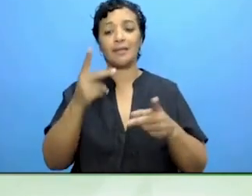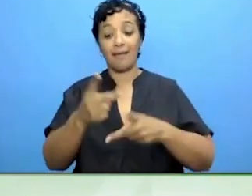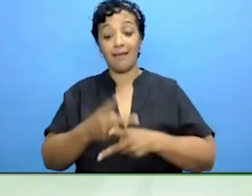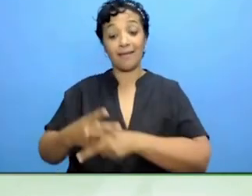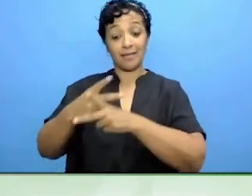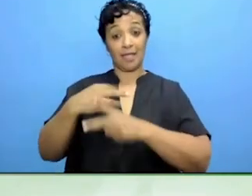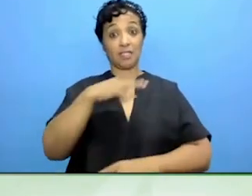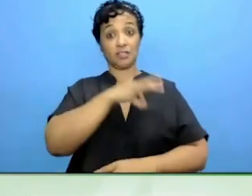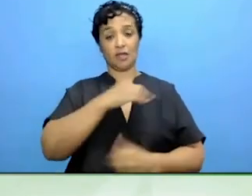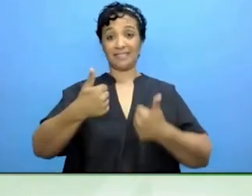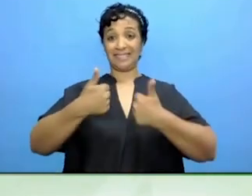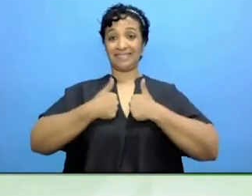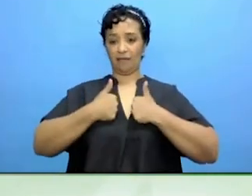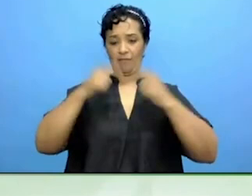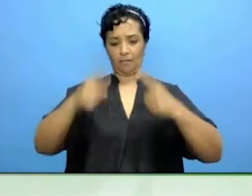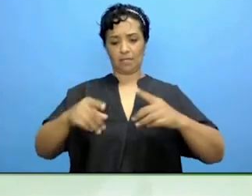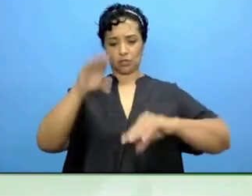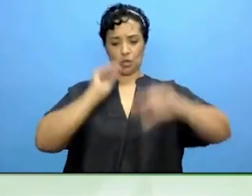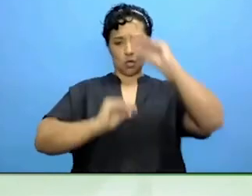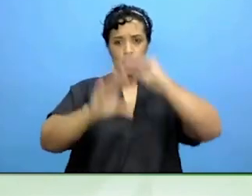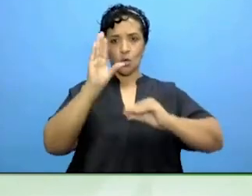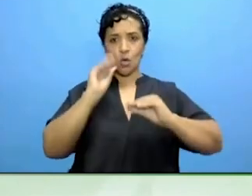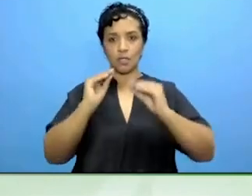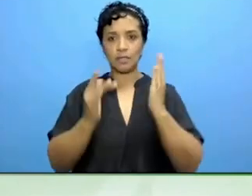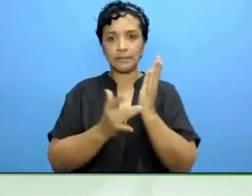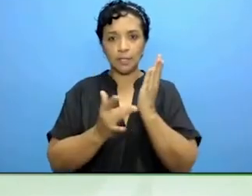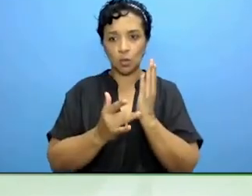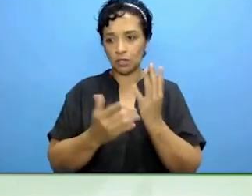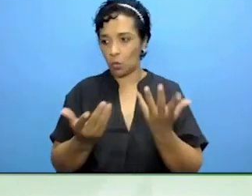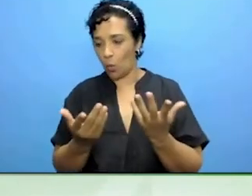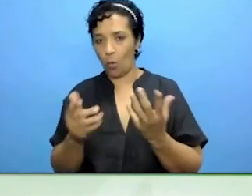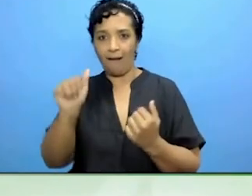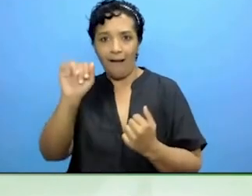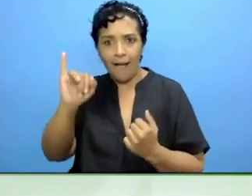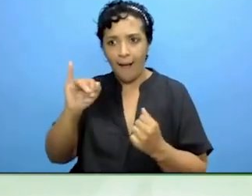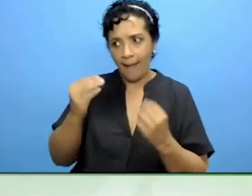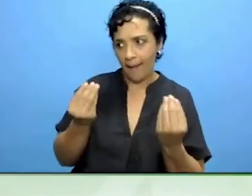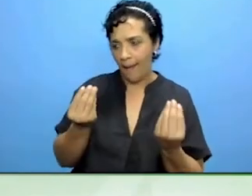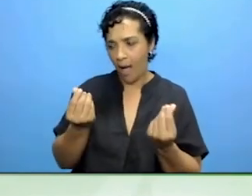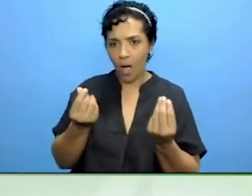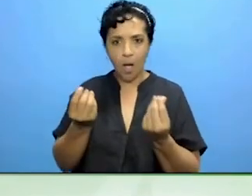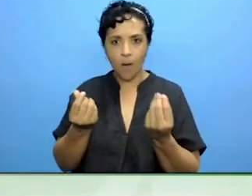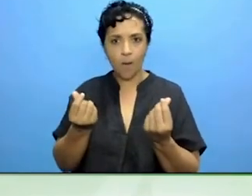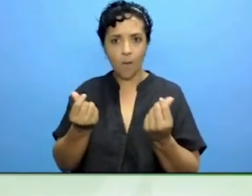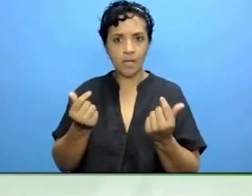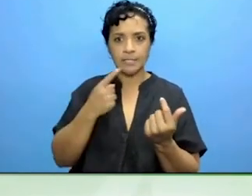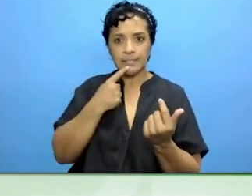frightened of new technology or AI and to use it to the benefit of the people we support.